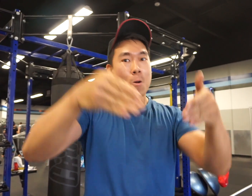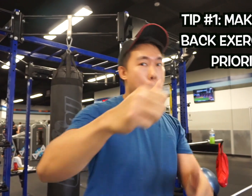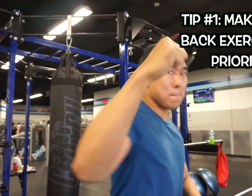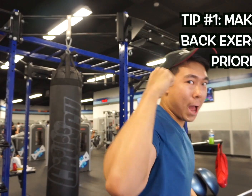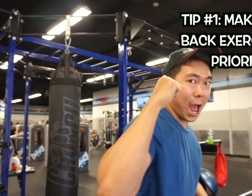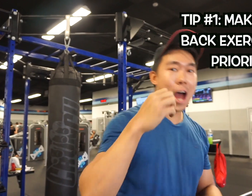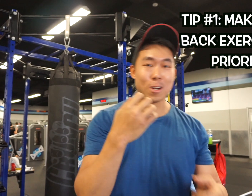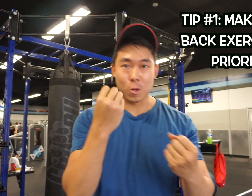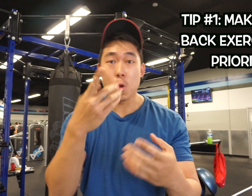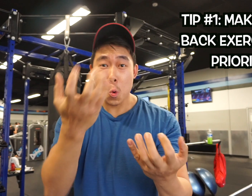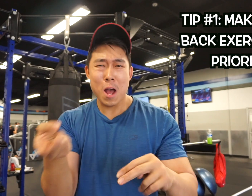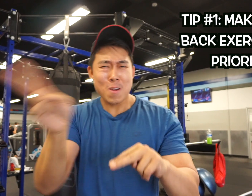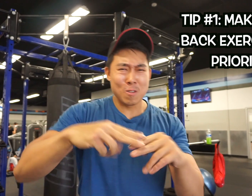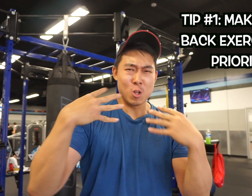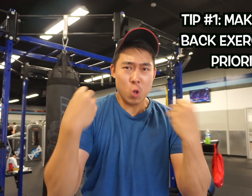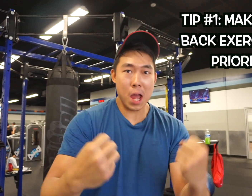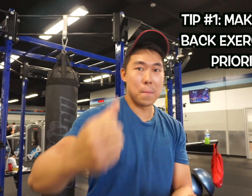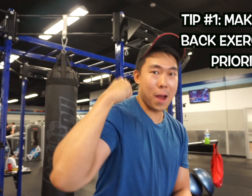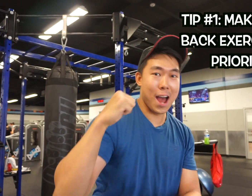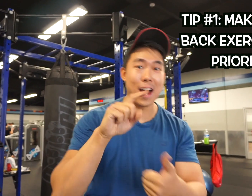Focus on your back for strength. If you want to pull up, strengthen your back.